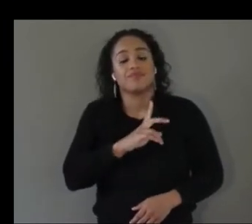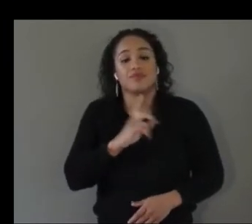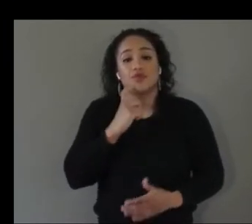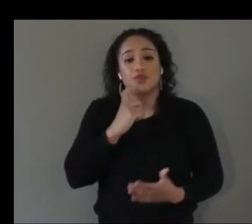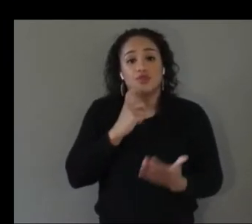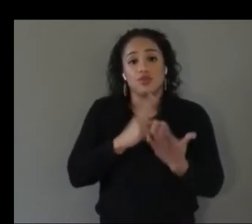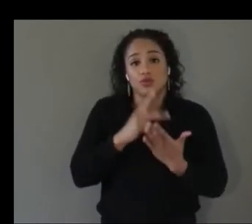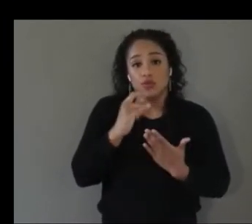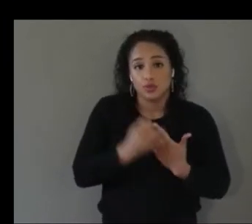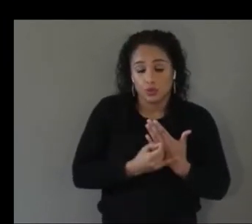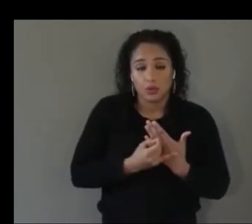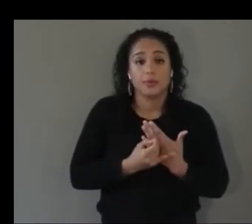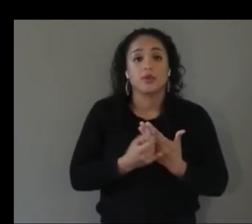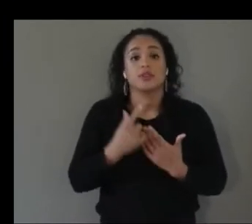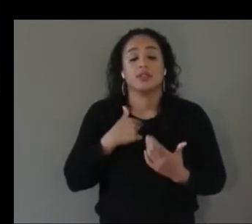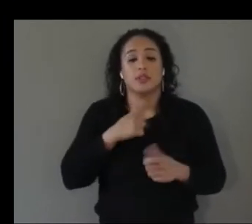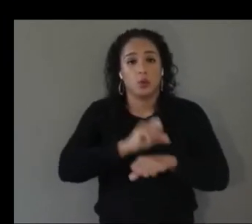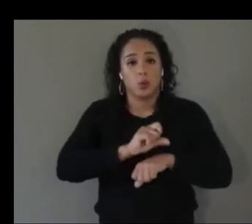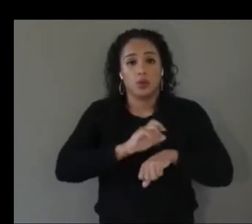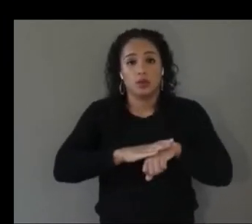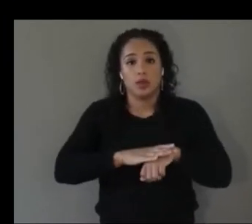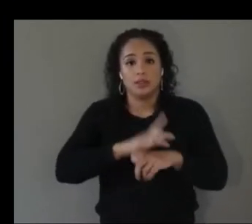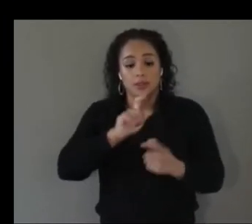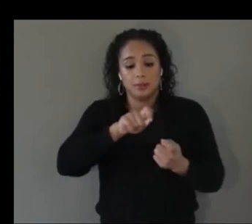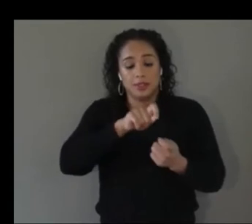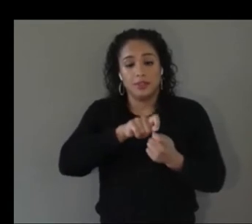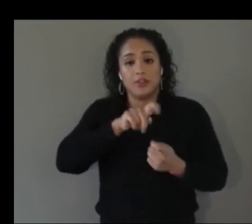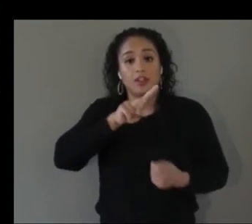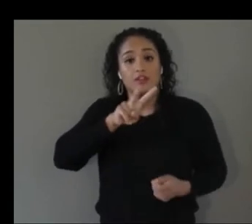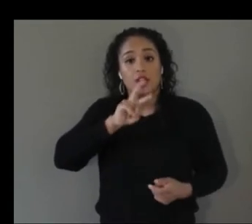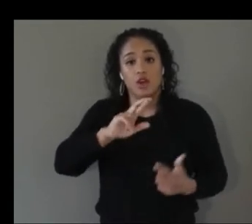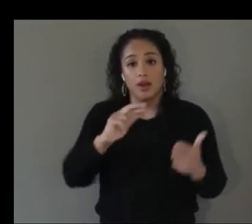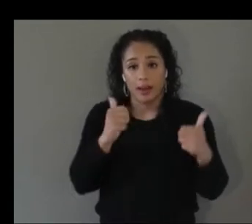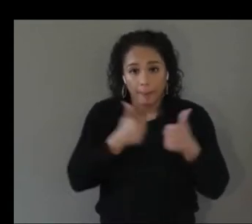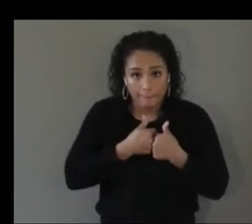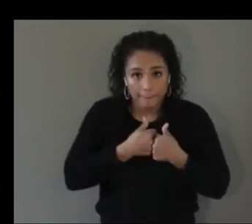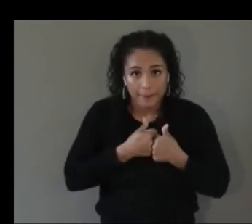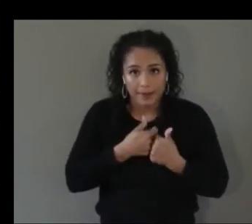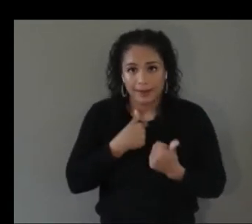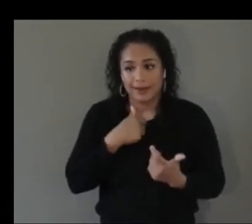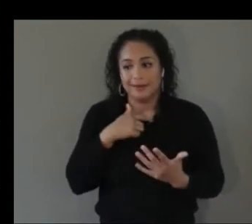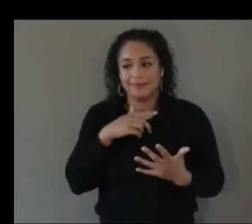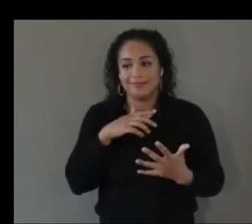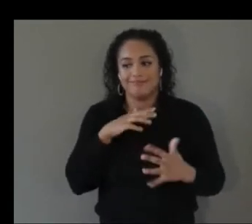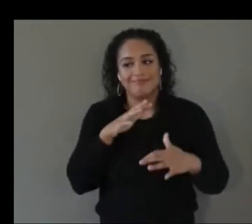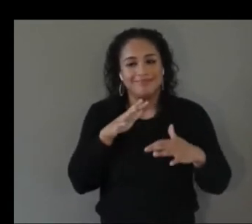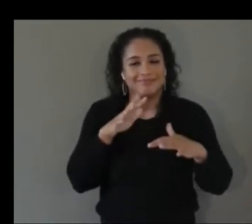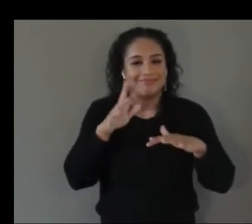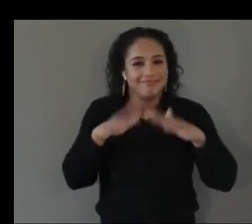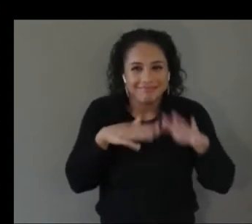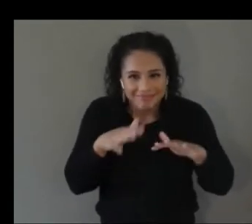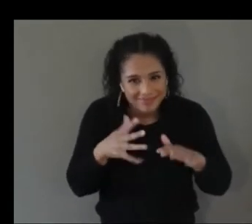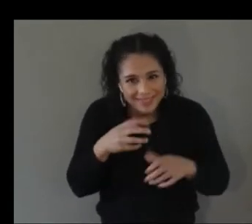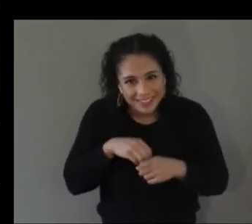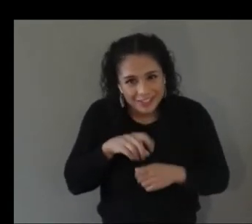is in specifically vr gaming i stumbled into vr actually during this so i was at a sports camp